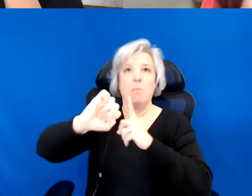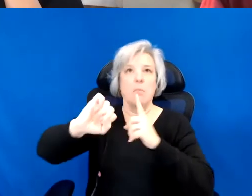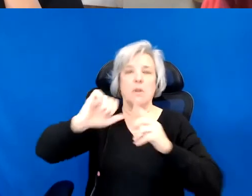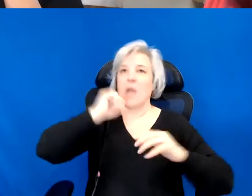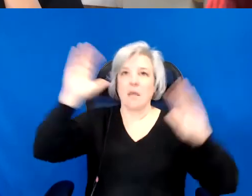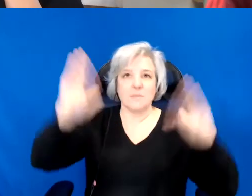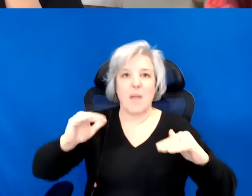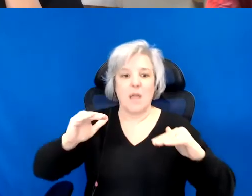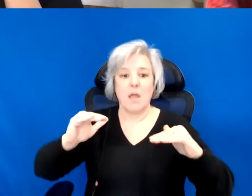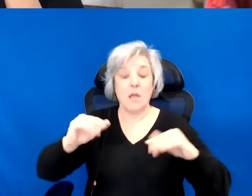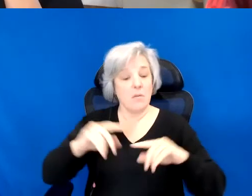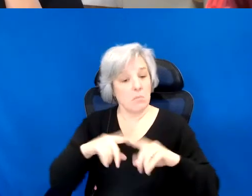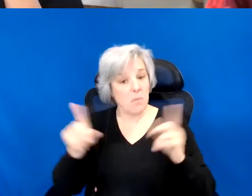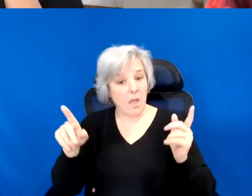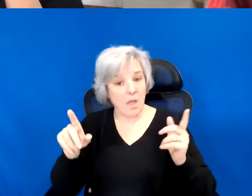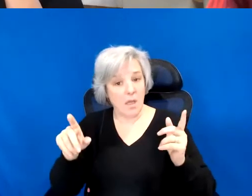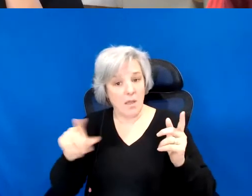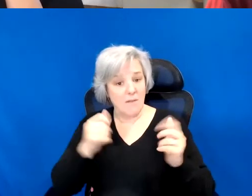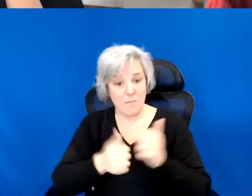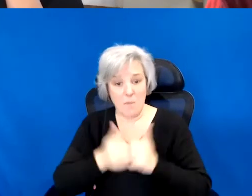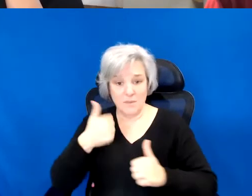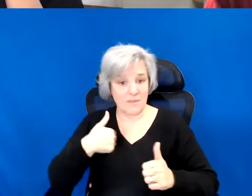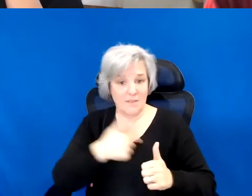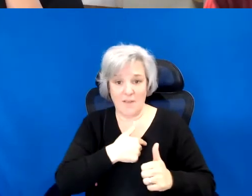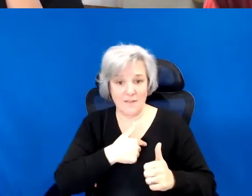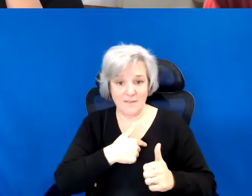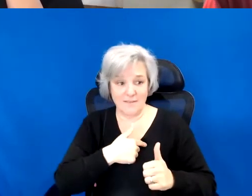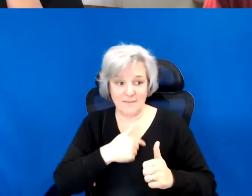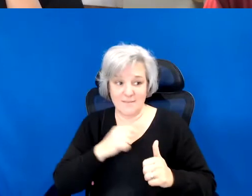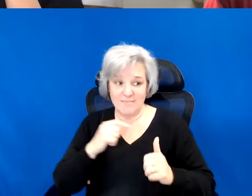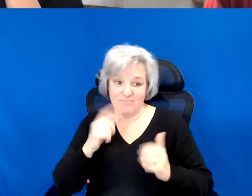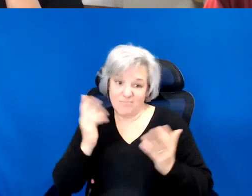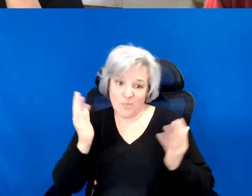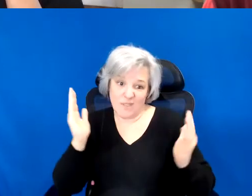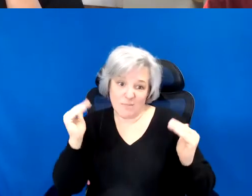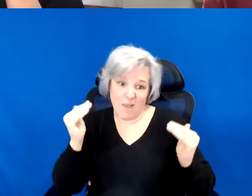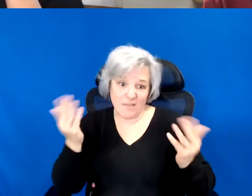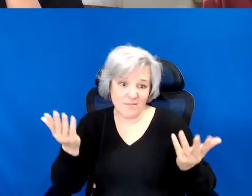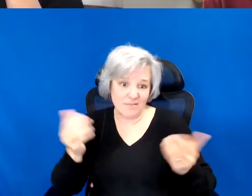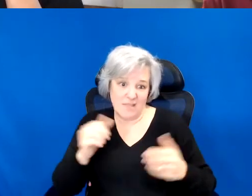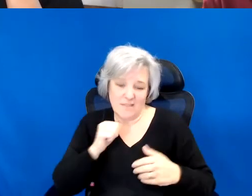But again, like you are saying for most of us, this is completely expected.